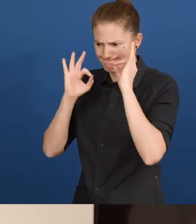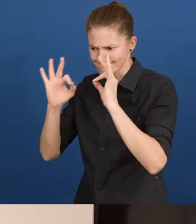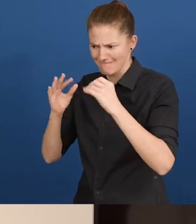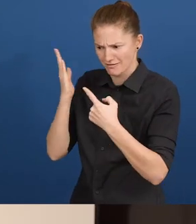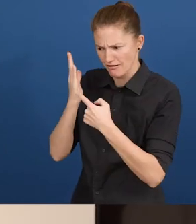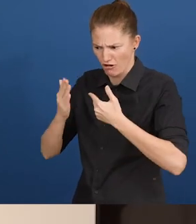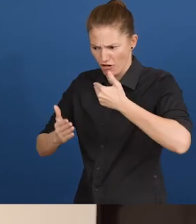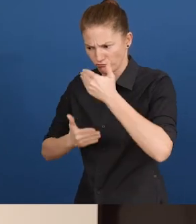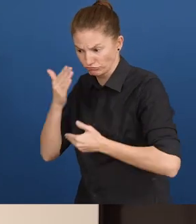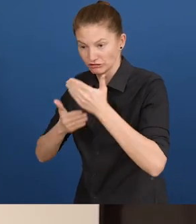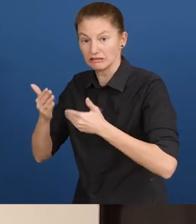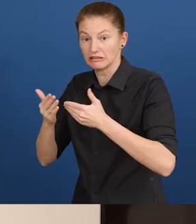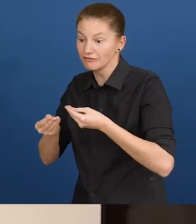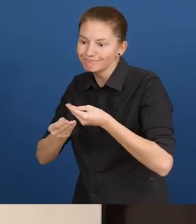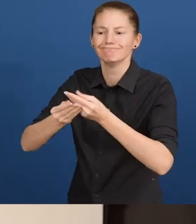more independent mobility and living."